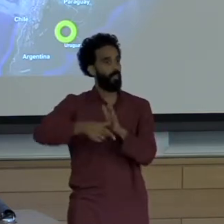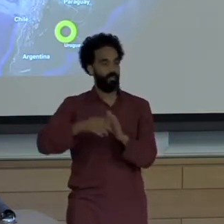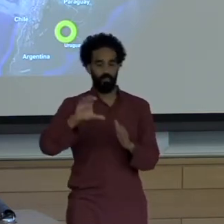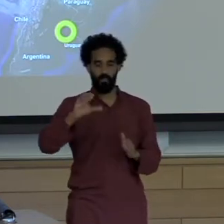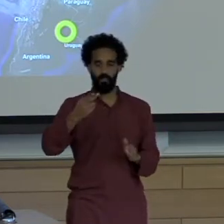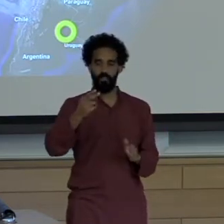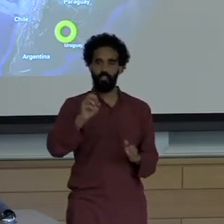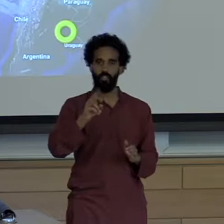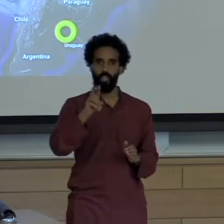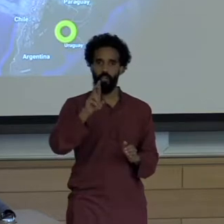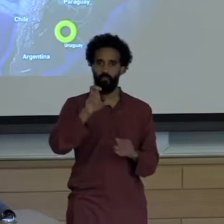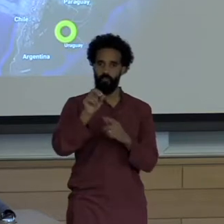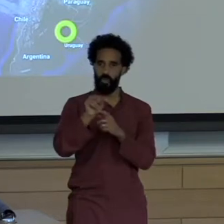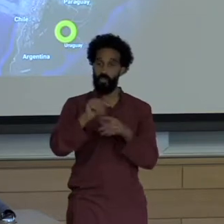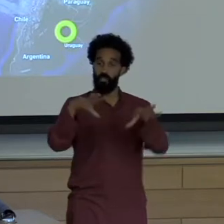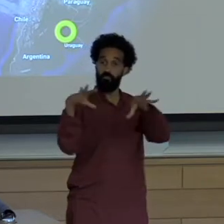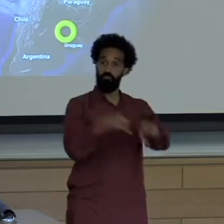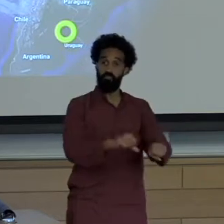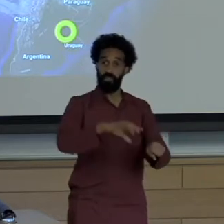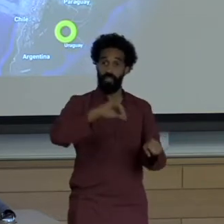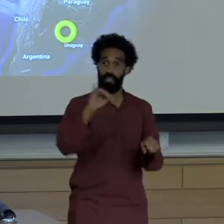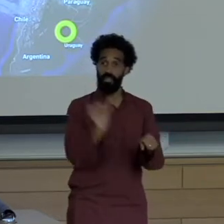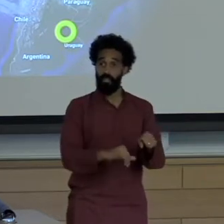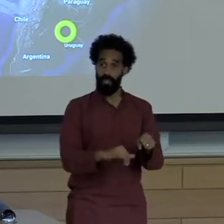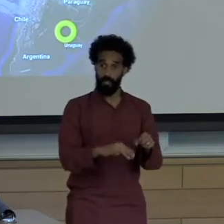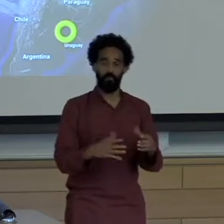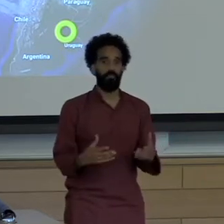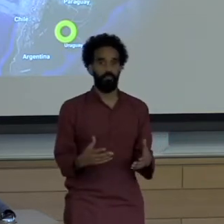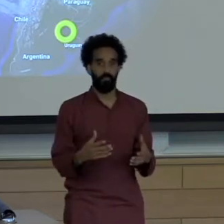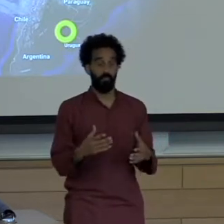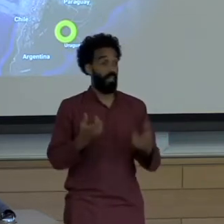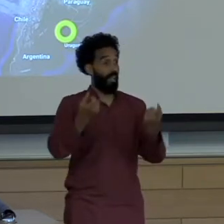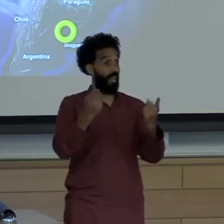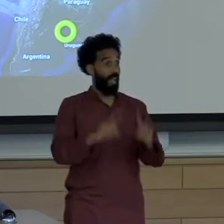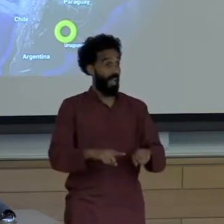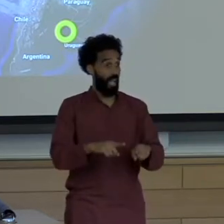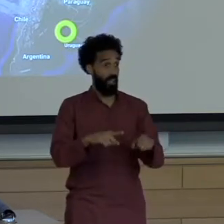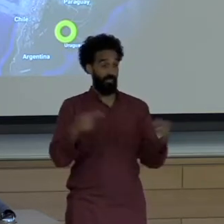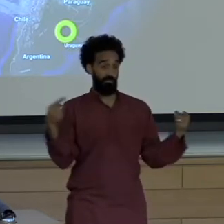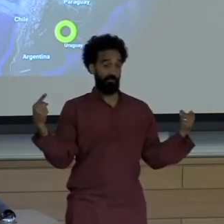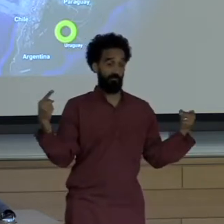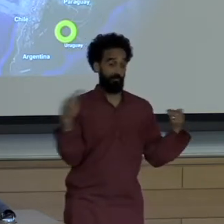2001 they became the subject of a protracted dispute after the oil giant dumped toxic